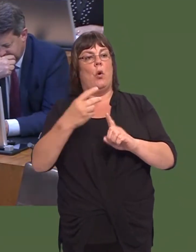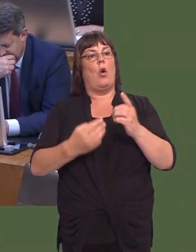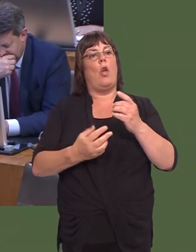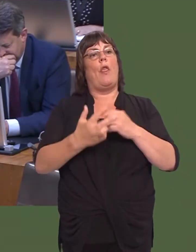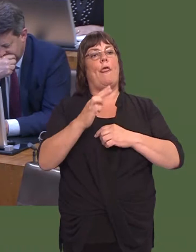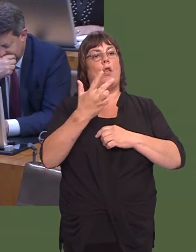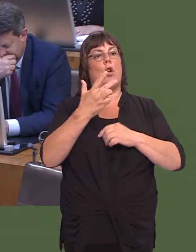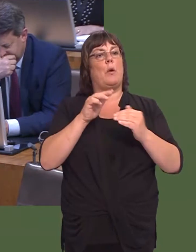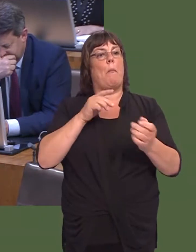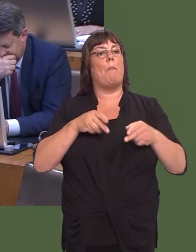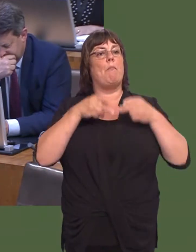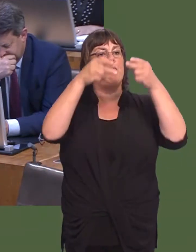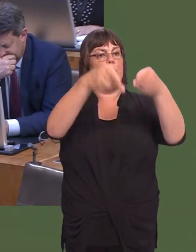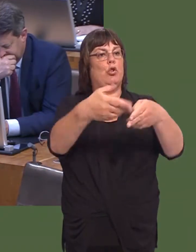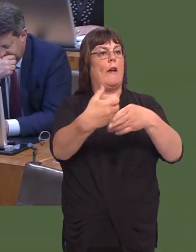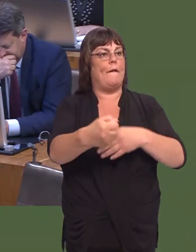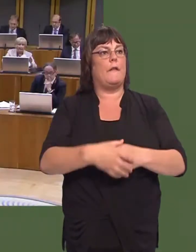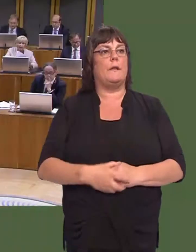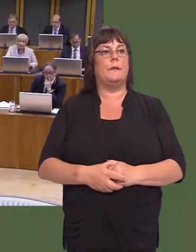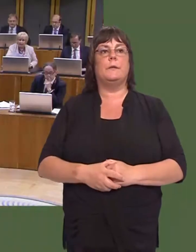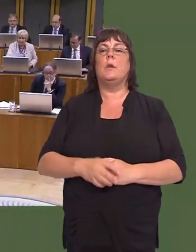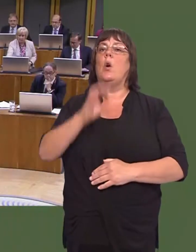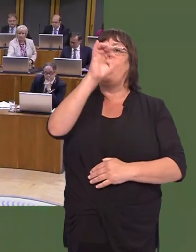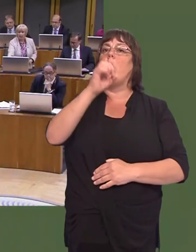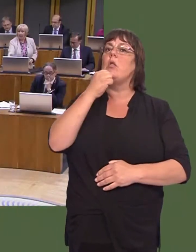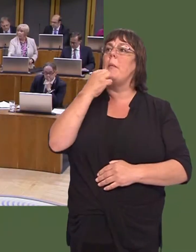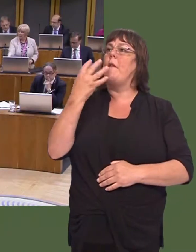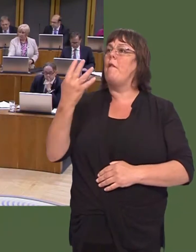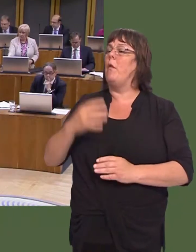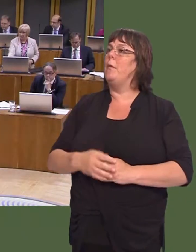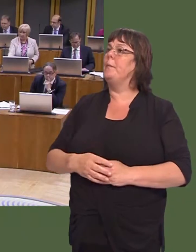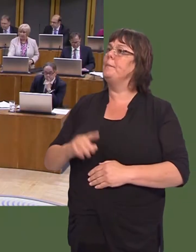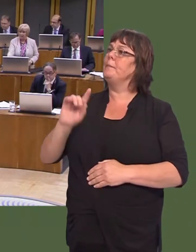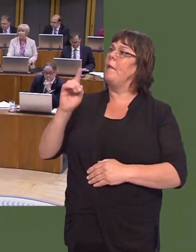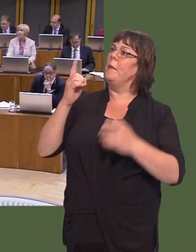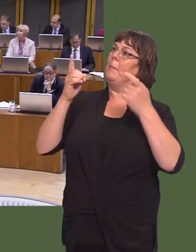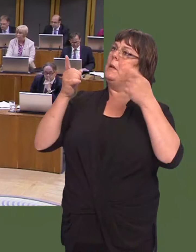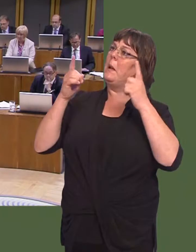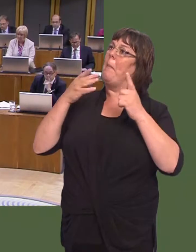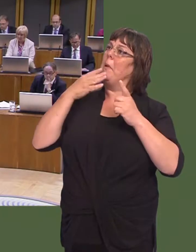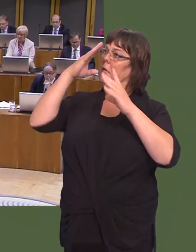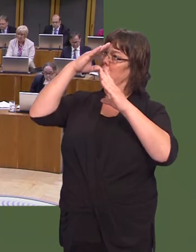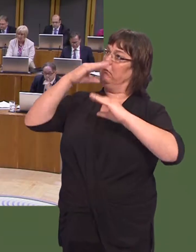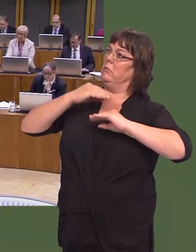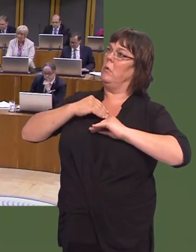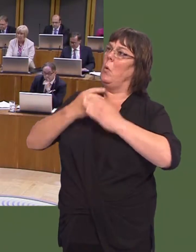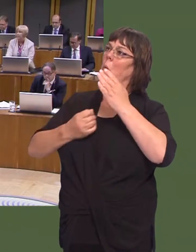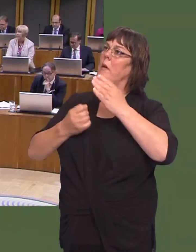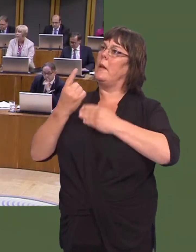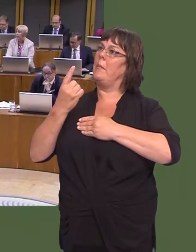A wnaiff y Prif Weinidog roi'r wybodaeth ddiweddaraf am drafodaethau y mae Llywodraeth Cymru wedi'u cael ynghylch gweithfeydd Ford ym Mhen-y-bont ar Ogwr?